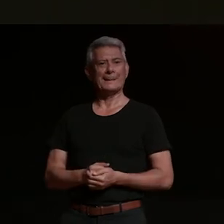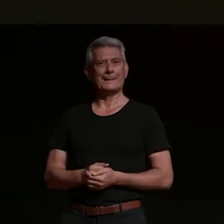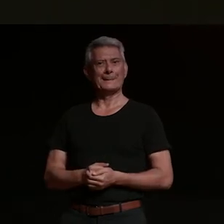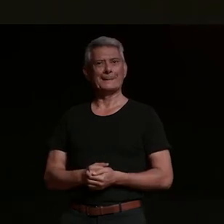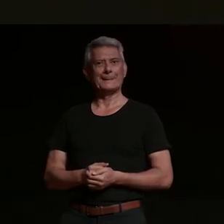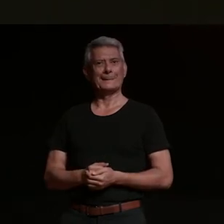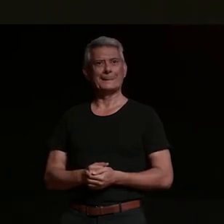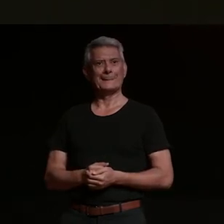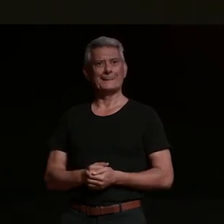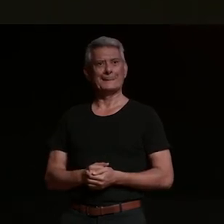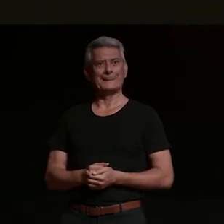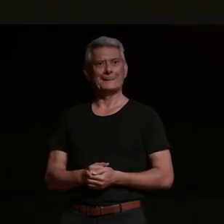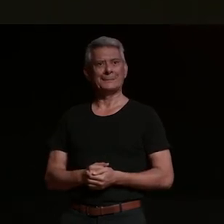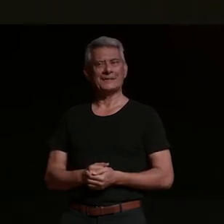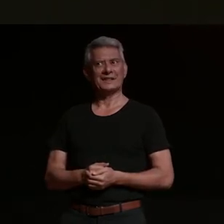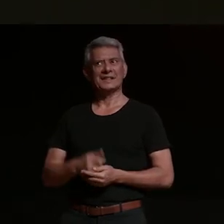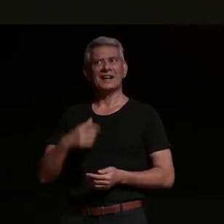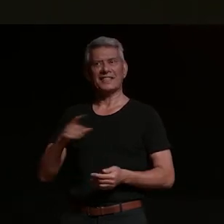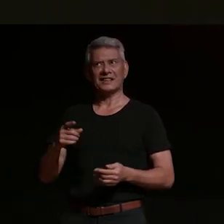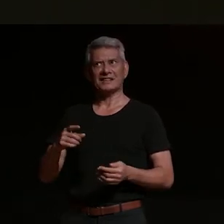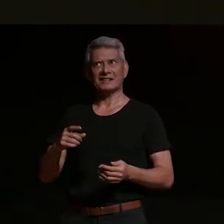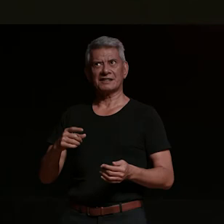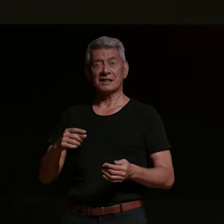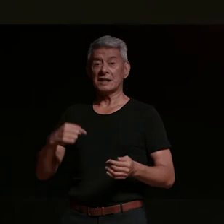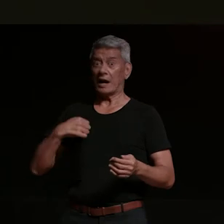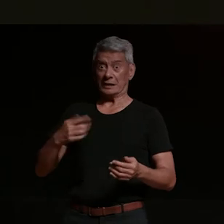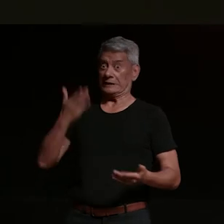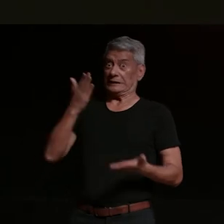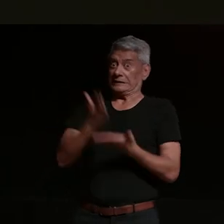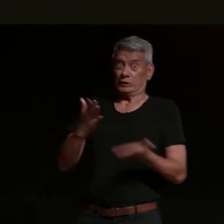i think it was because i got back on the bike and i didn't want to i knew i should but i got back